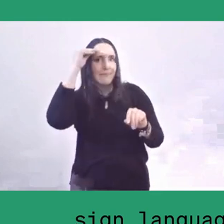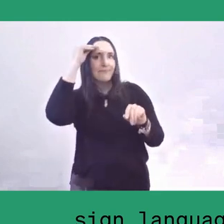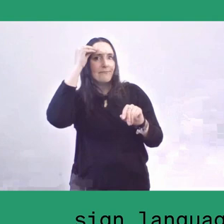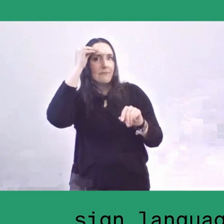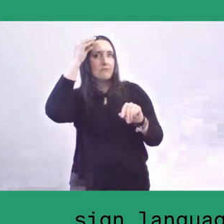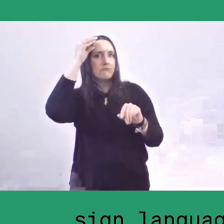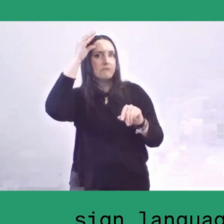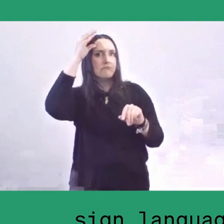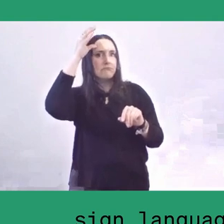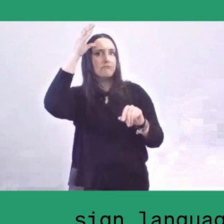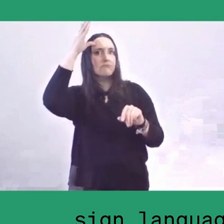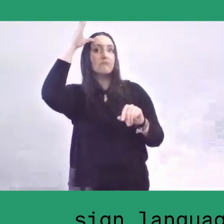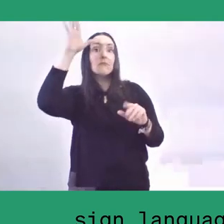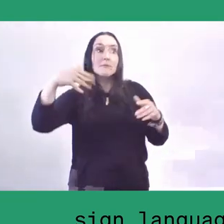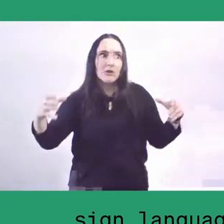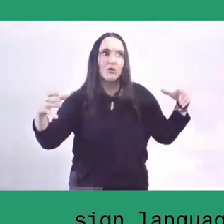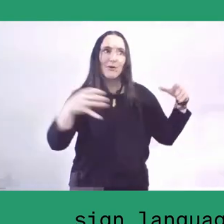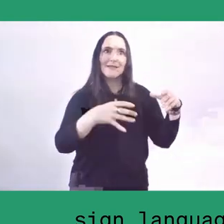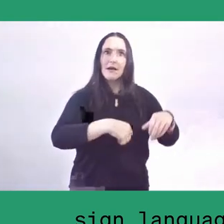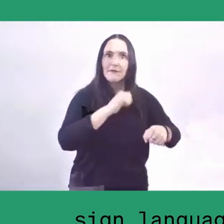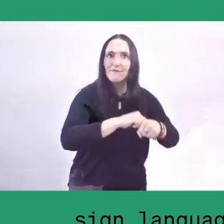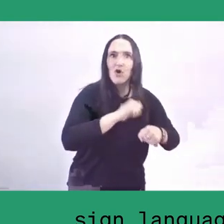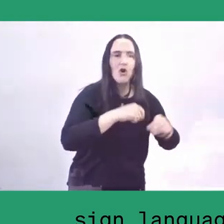inviting people who know how to do this and that.